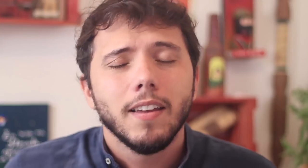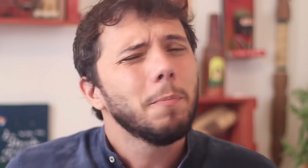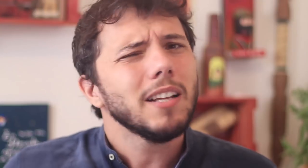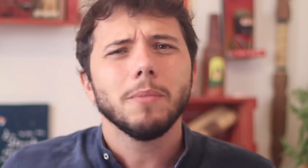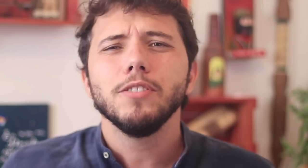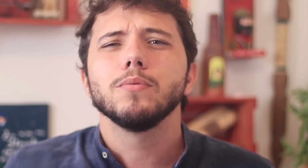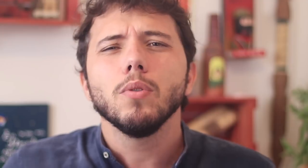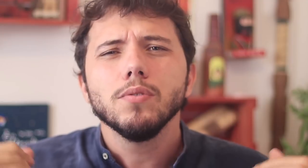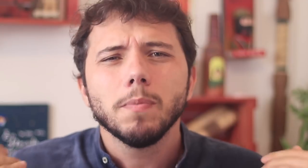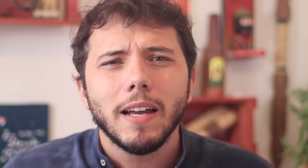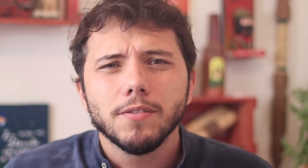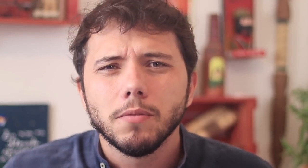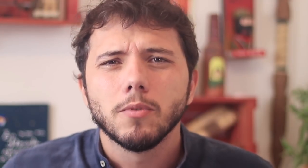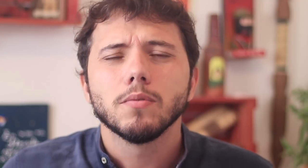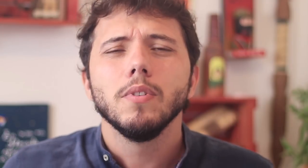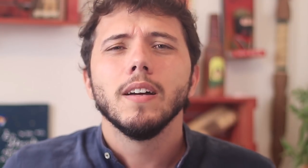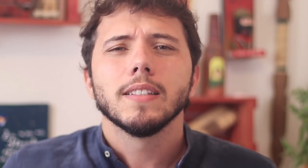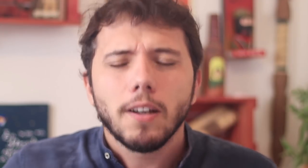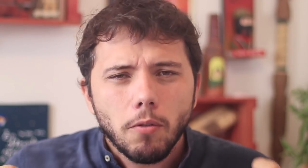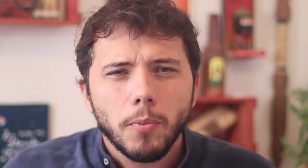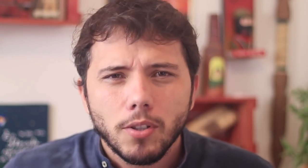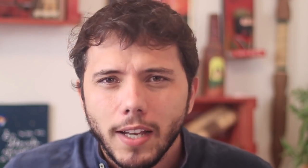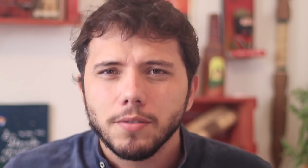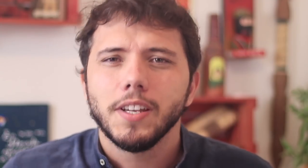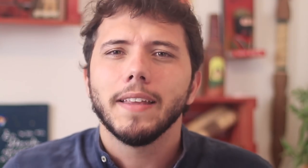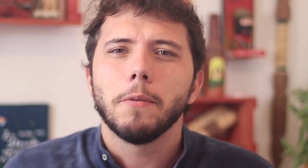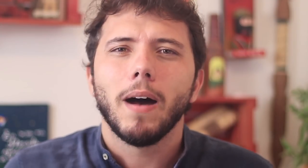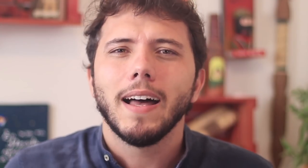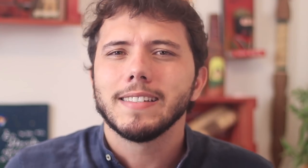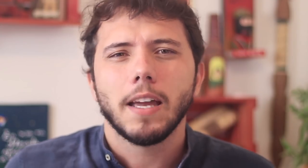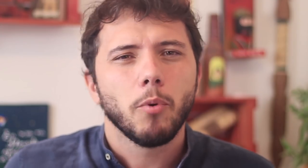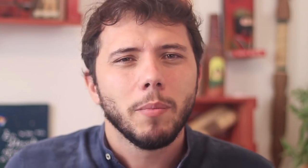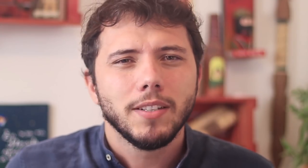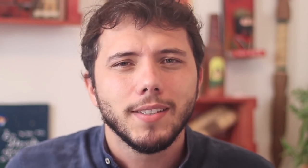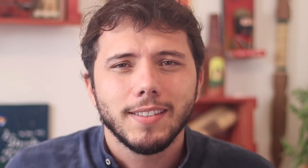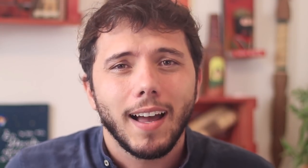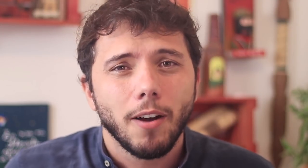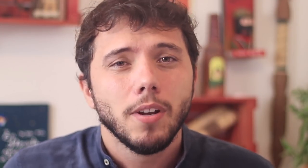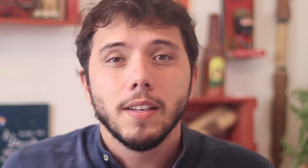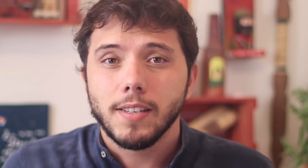And practically all countries in the world have a project of basic income and emergency support.